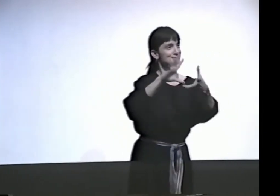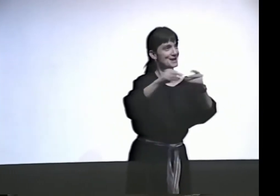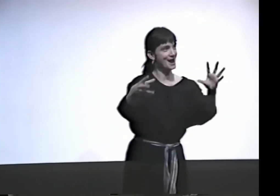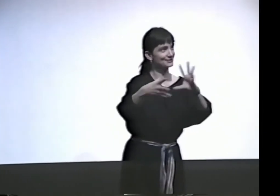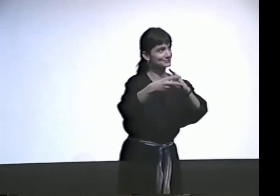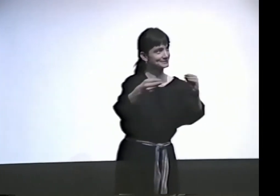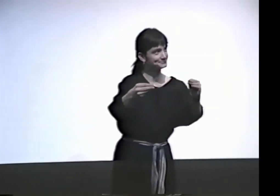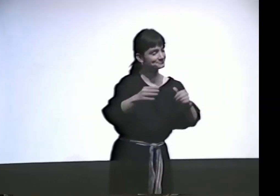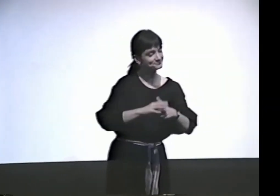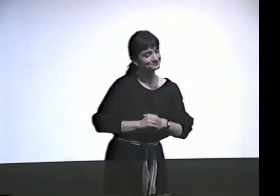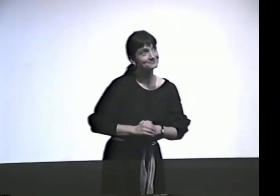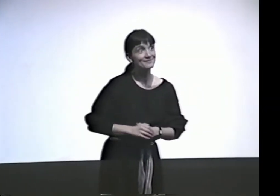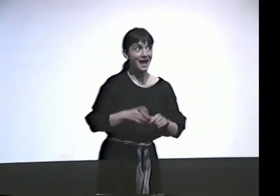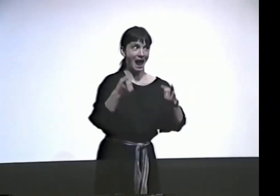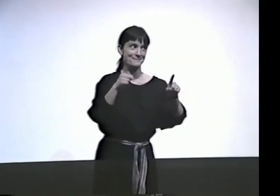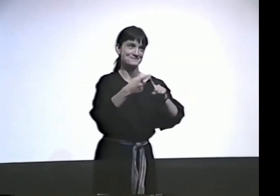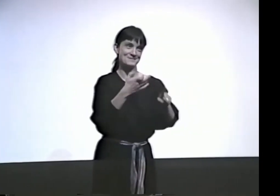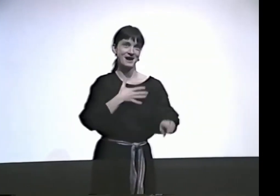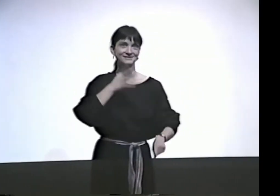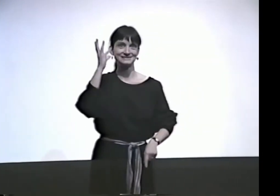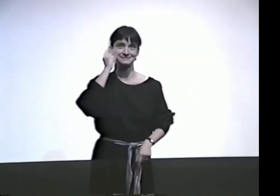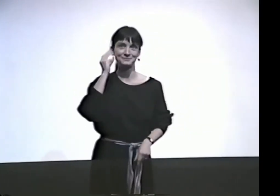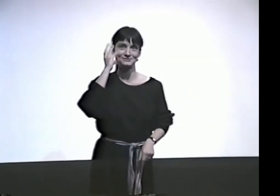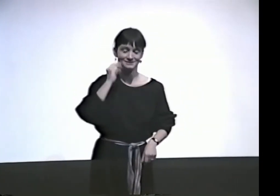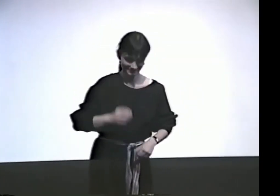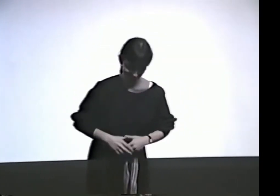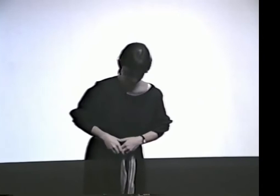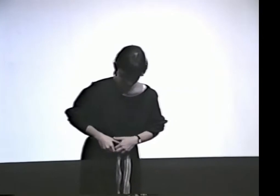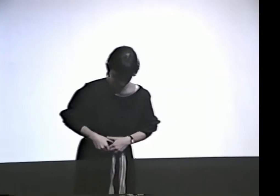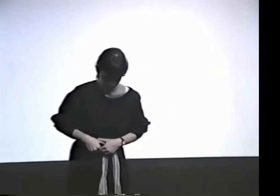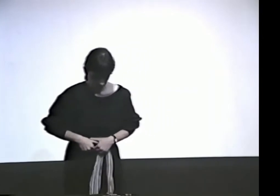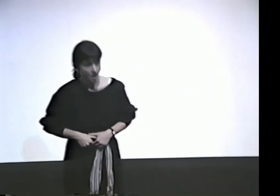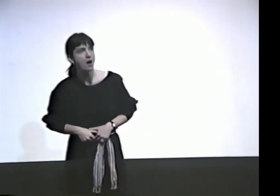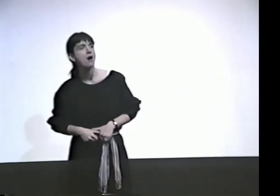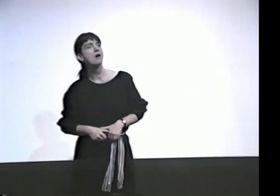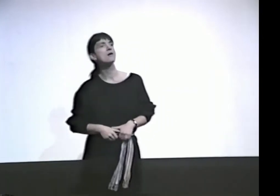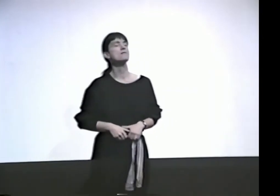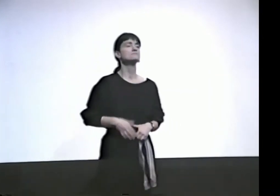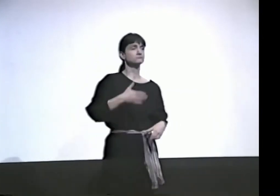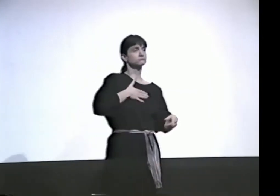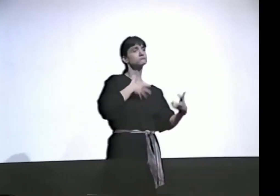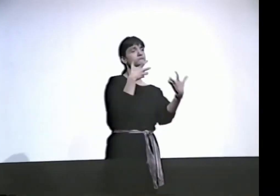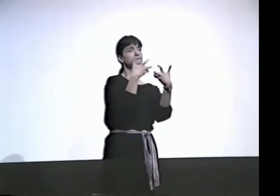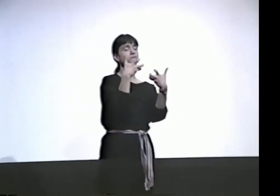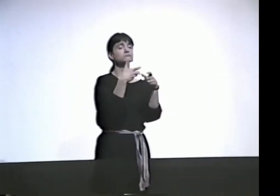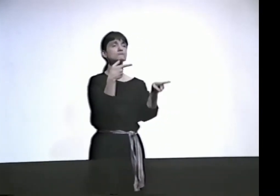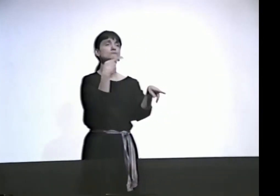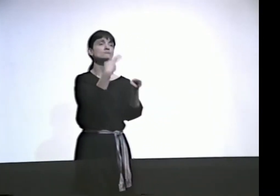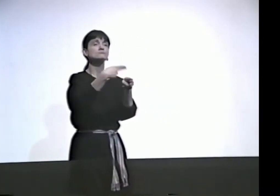LET ME SHOW YOU A STORY NOW, SOMETHING THAT REALLY HAPPENED IN MY OWN LIFE.